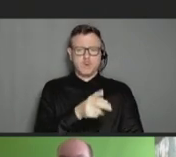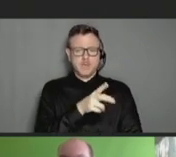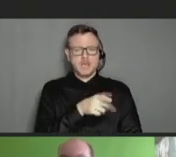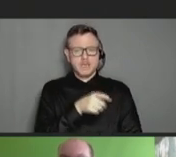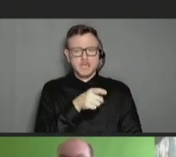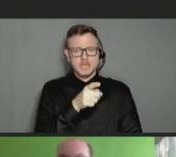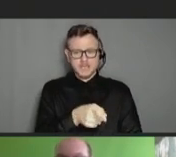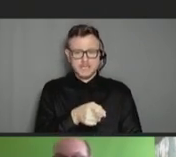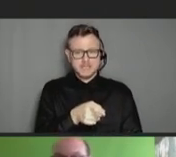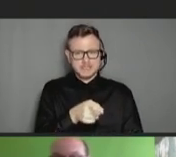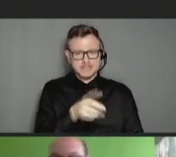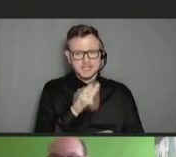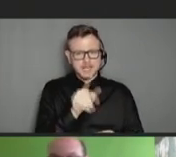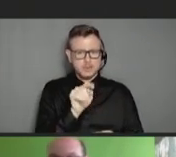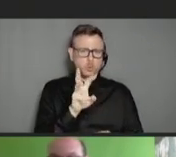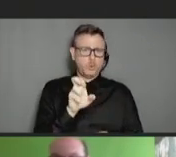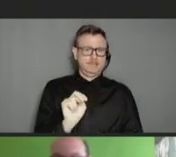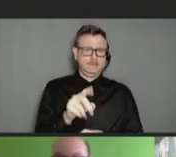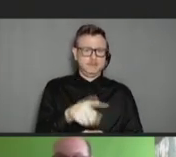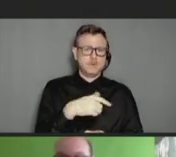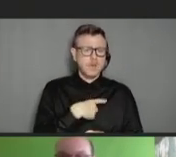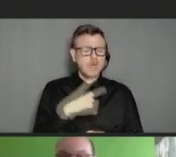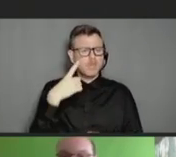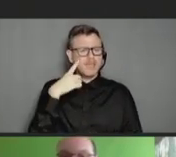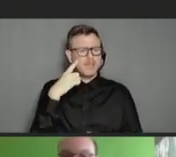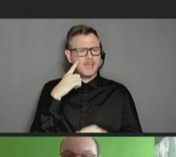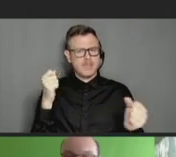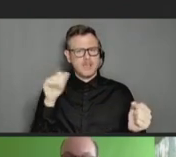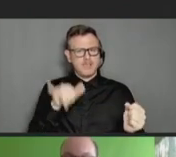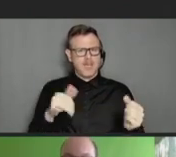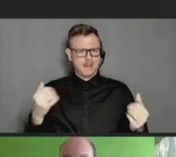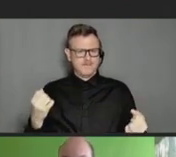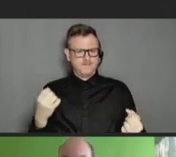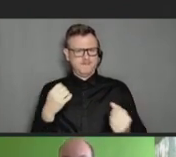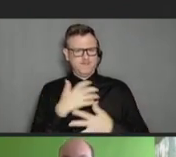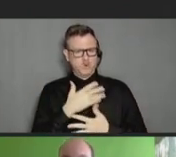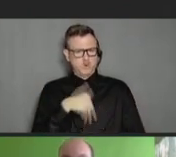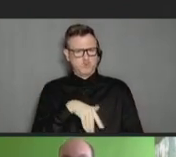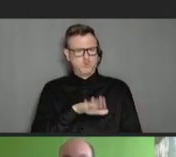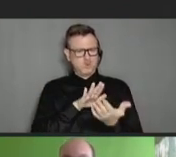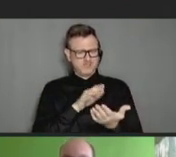think that -- you know, sort of that fear approach particularly on COVID. I'm not sure